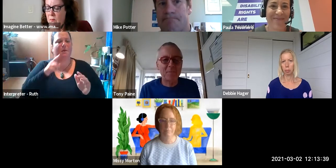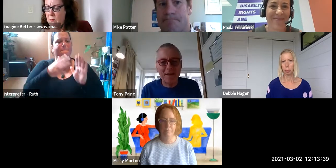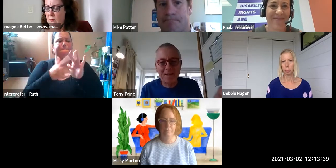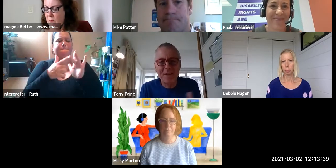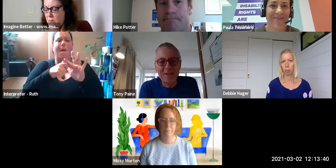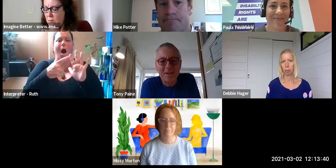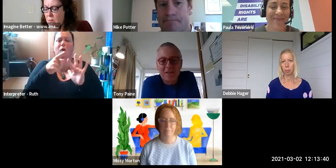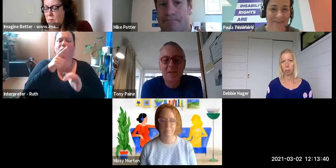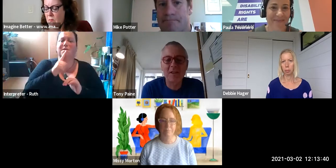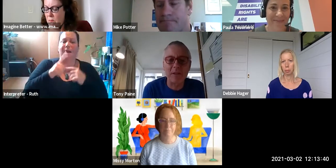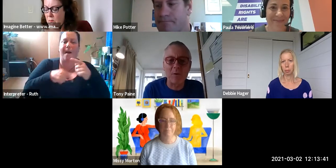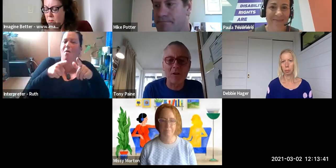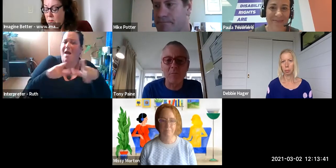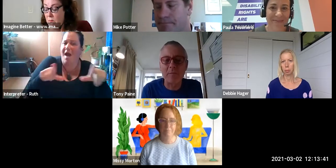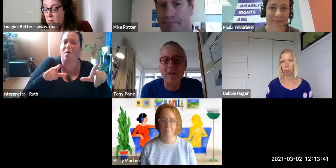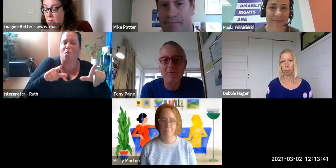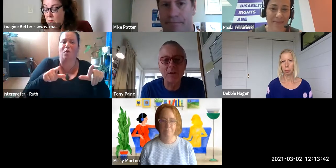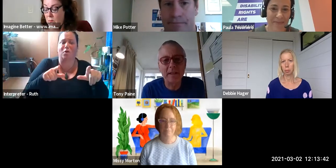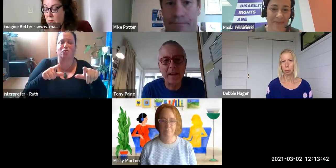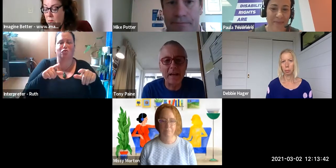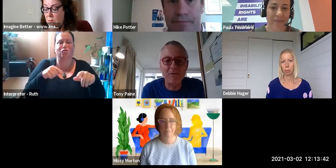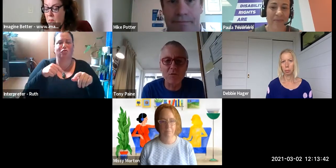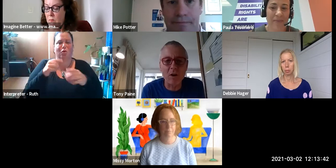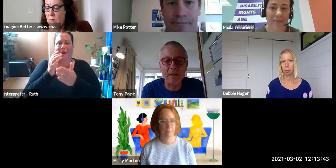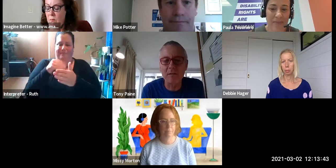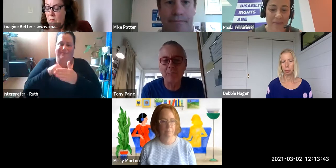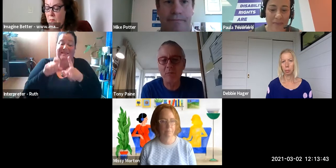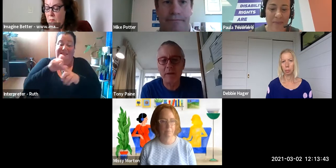space in the disability world and we want to get our language right - and people make